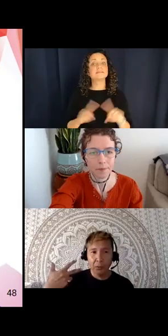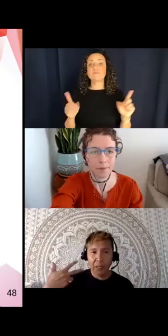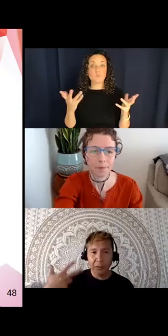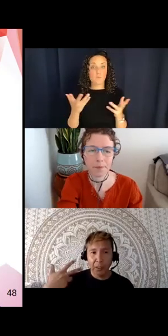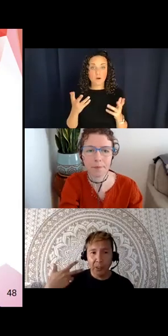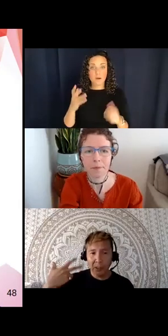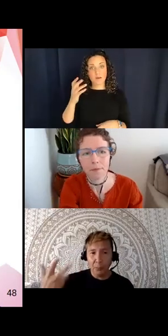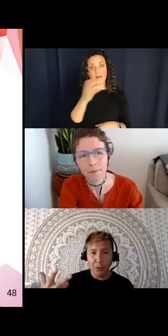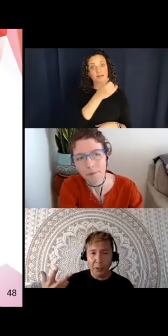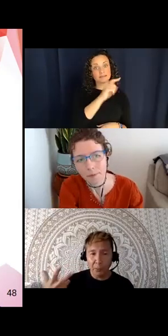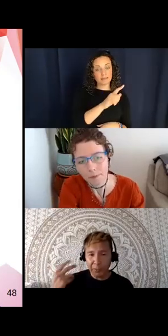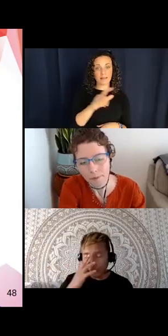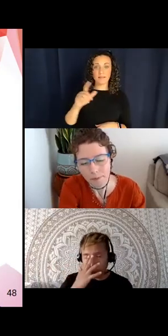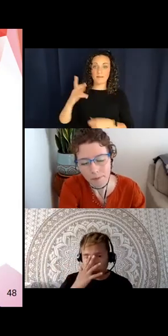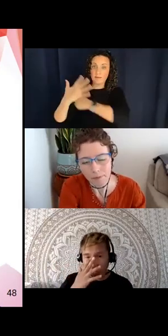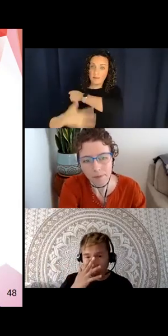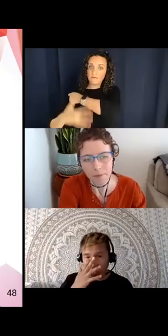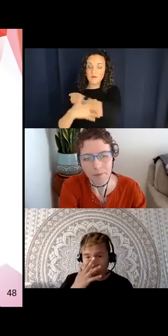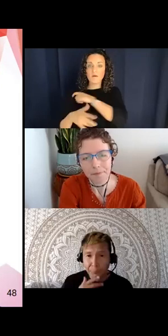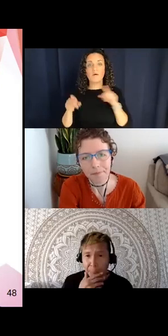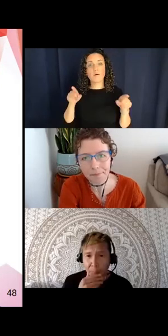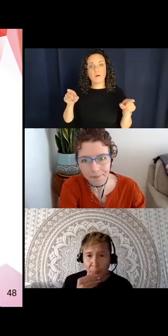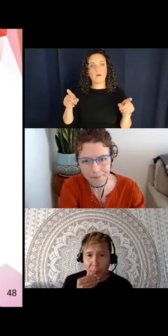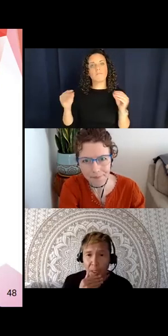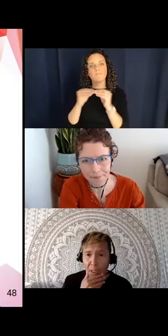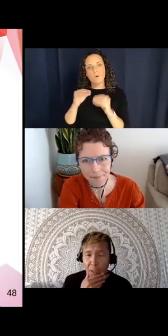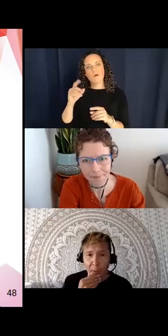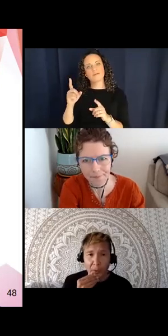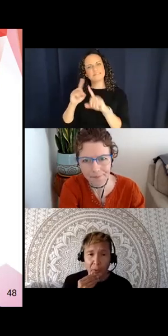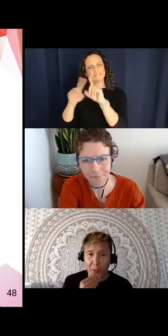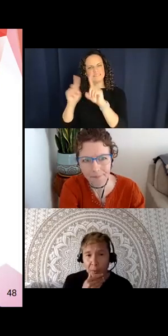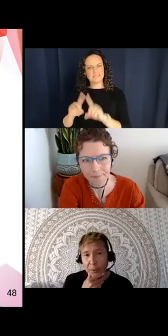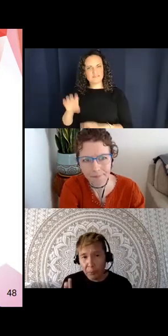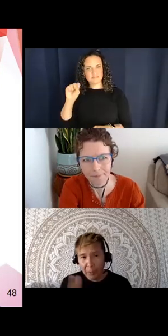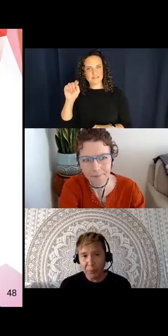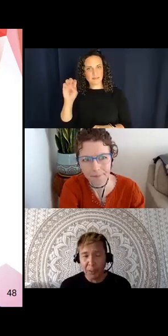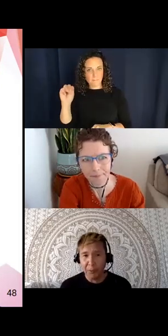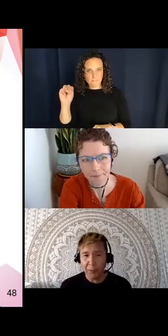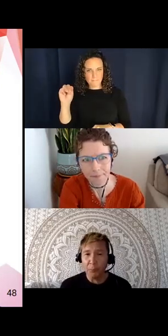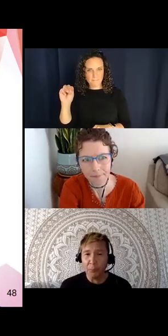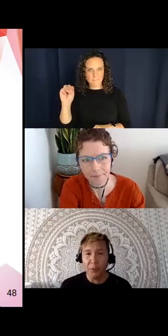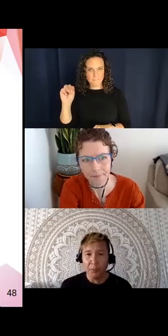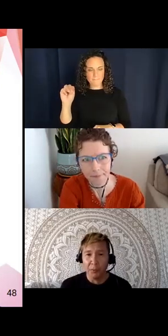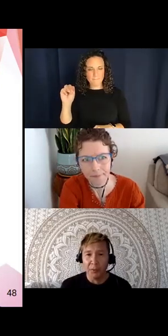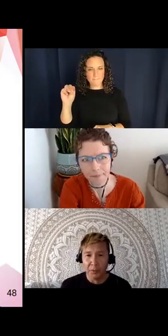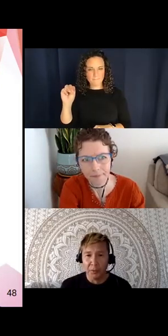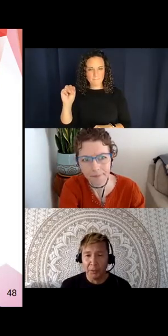a lot more distinctive stems. So that was kind of like the main point of those slides